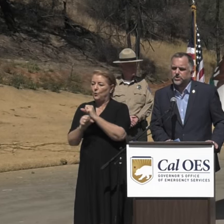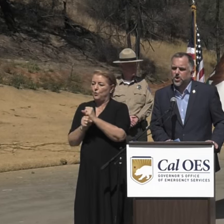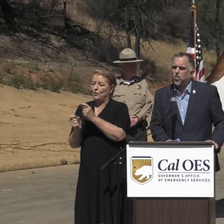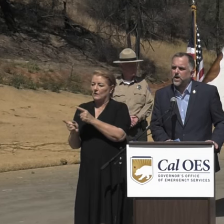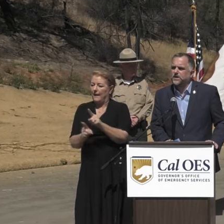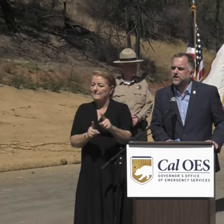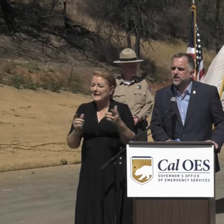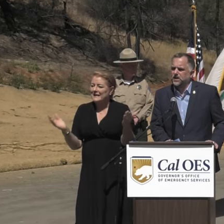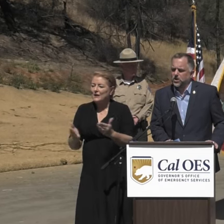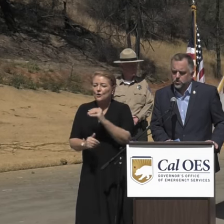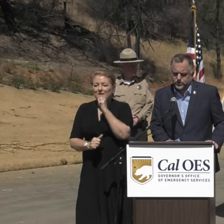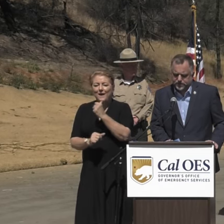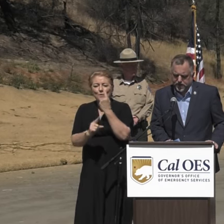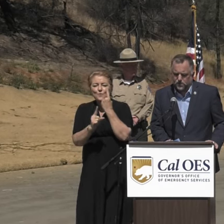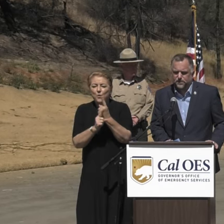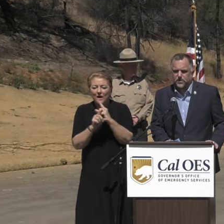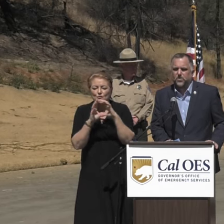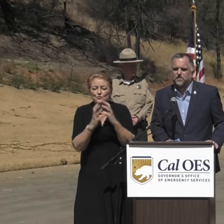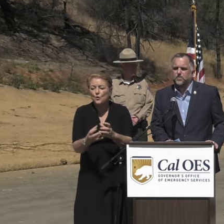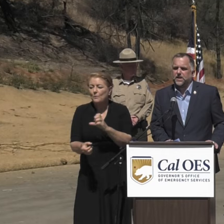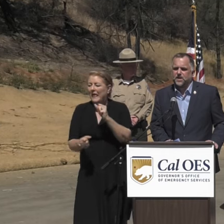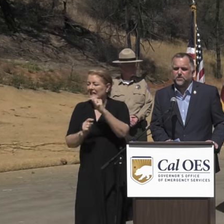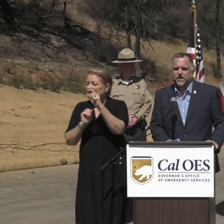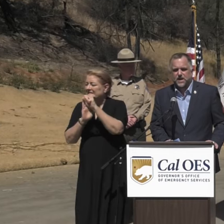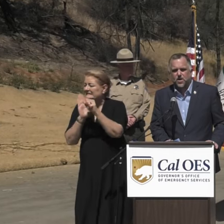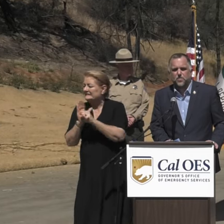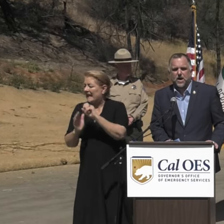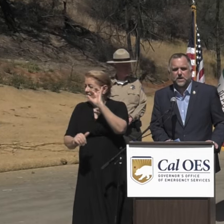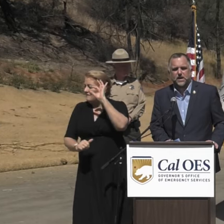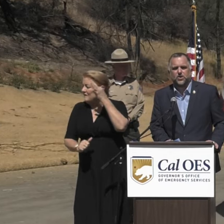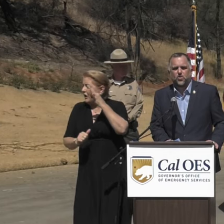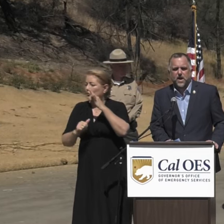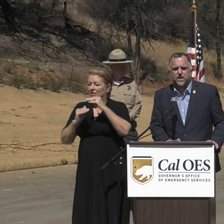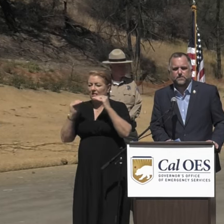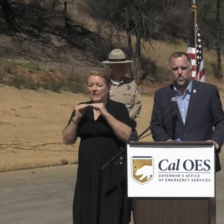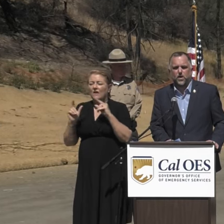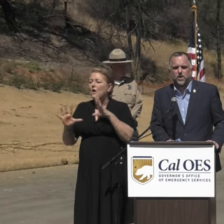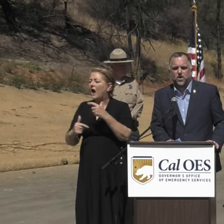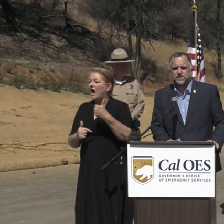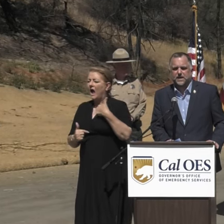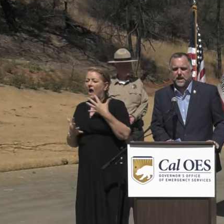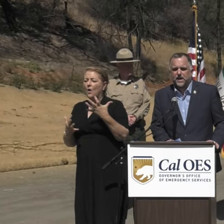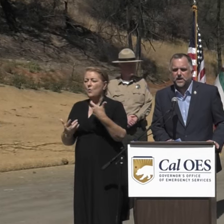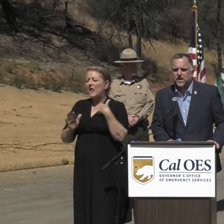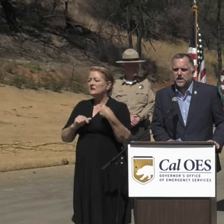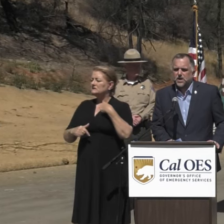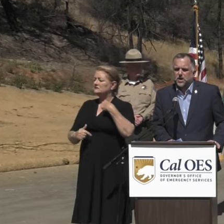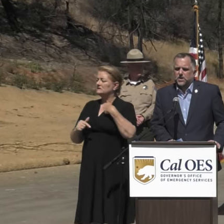There was no one entity at local, state, or federal government level that cared about getting the credit for where we are today.